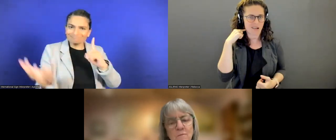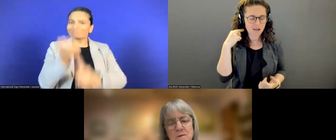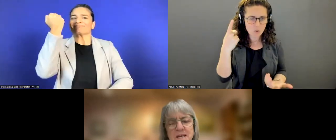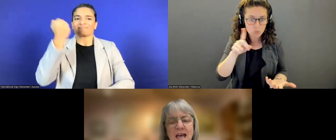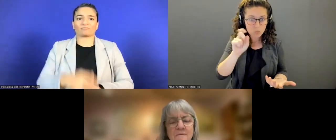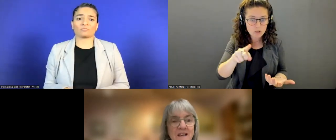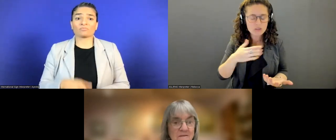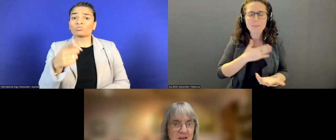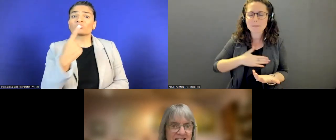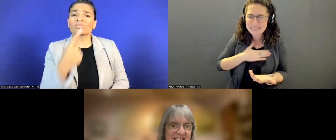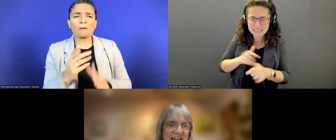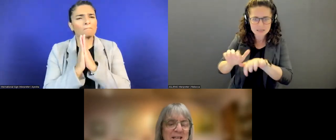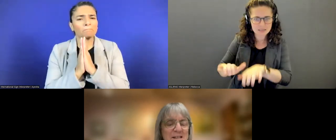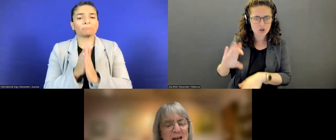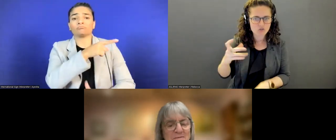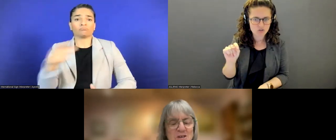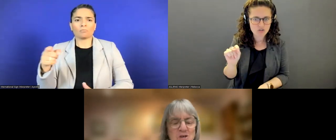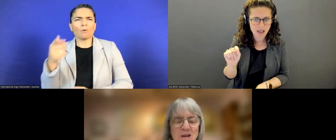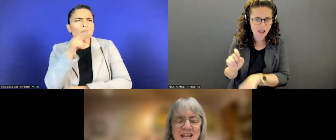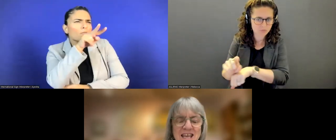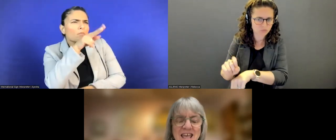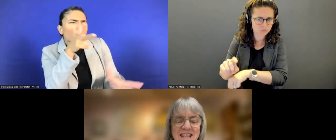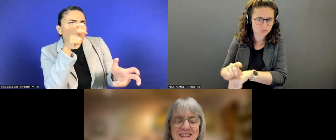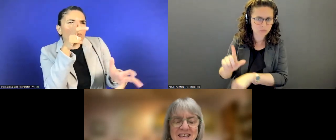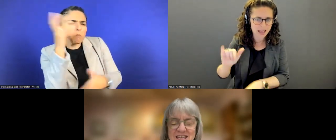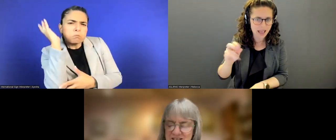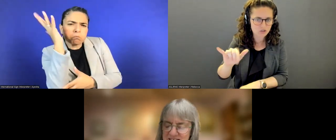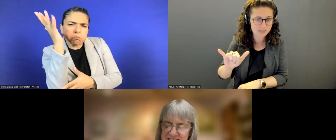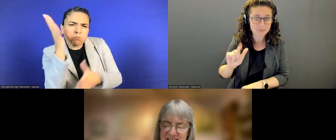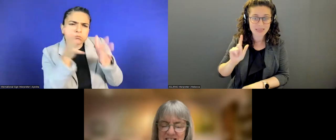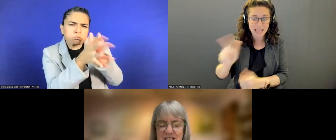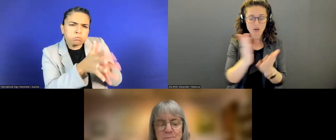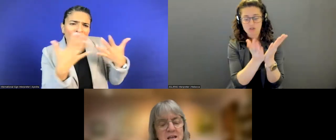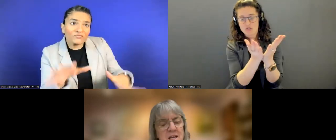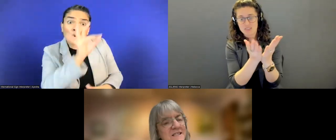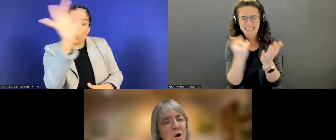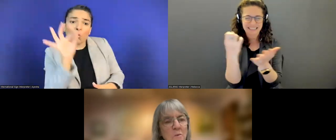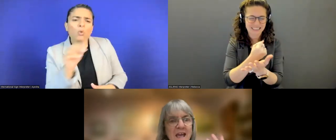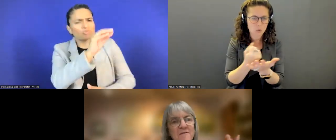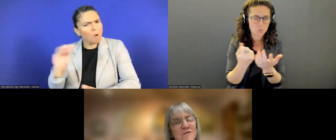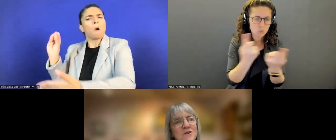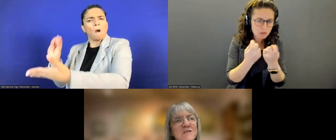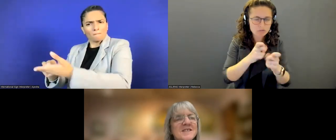We will be having a very exciting live Q and A at the end of this session.